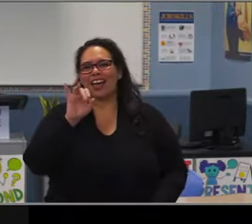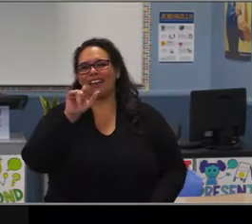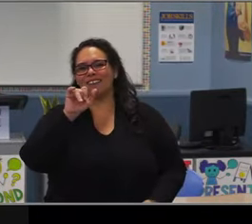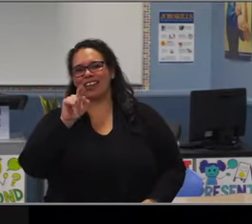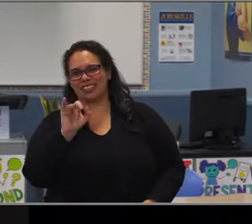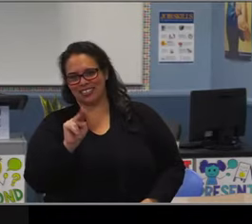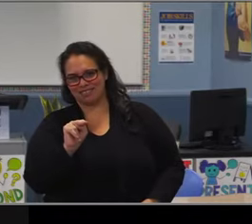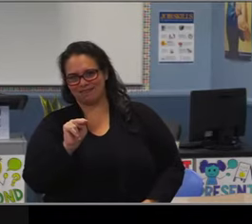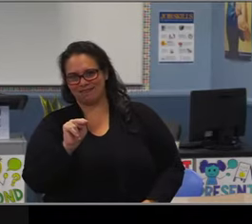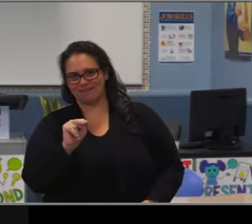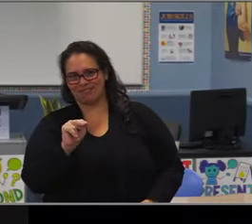Well, you do have one more meeting let's not forget that.